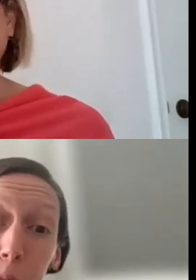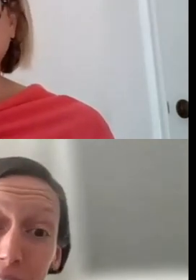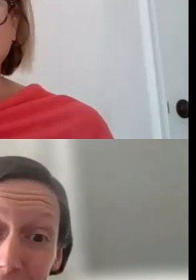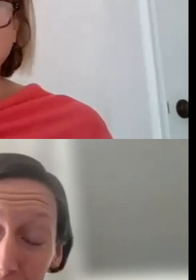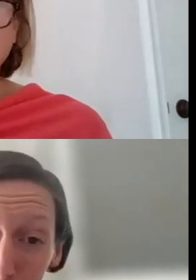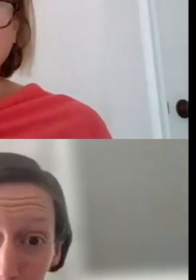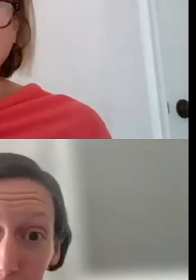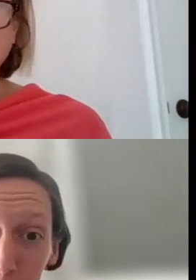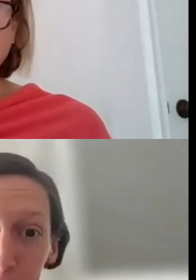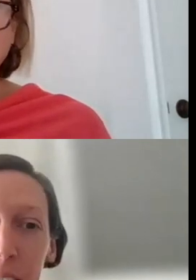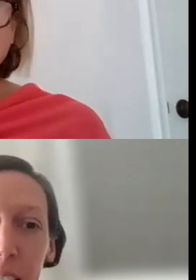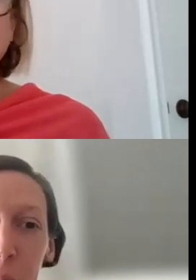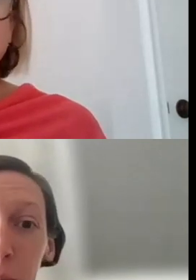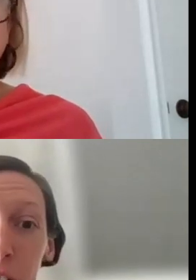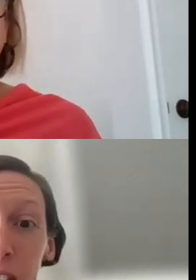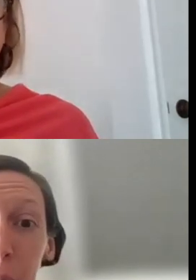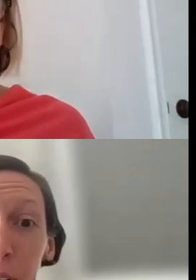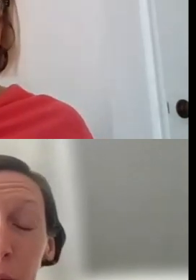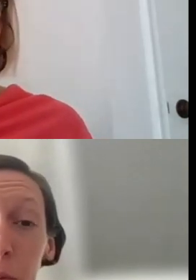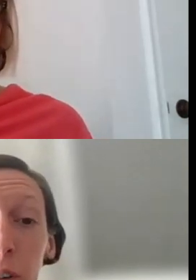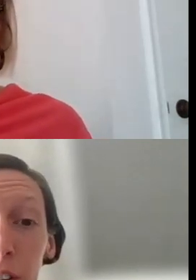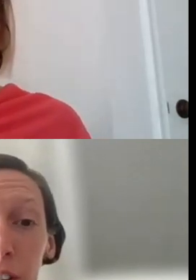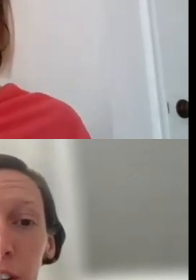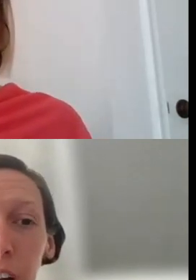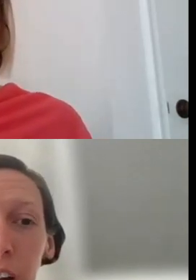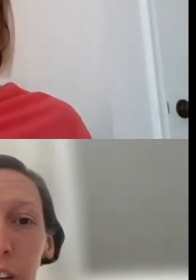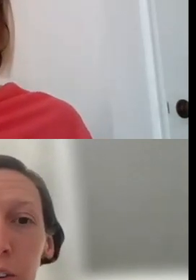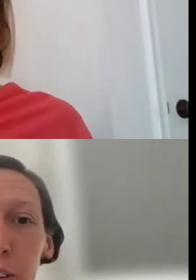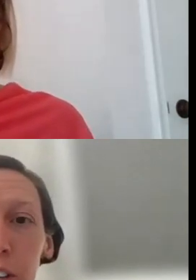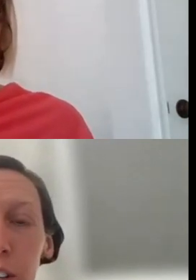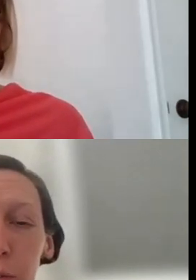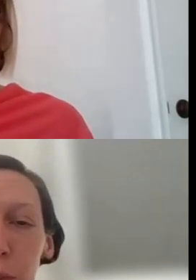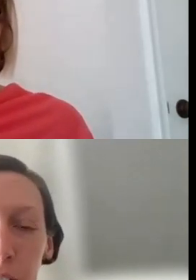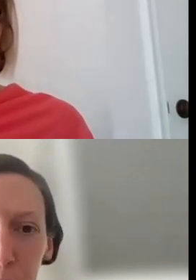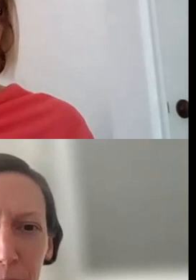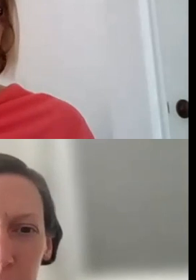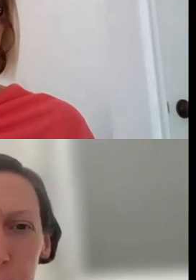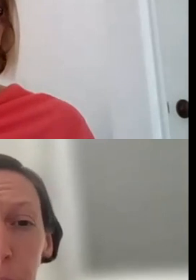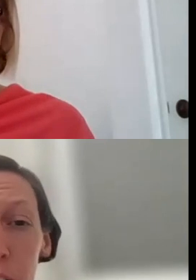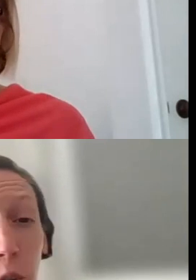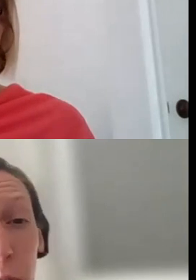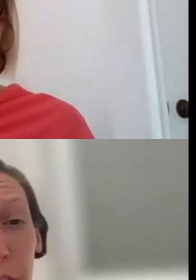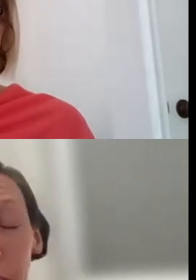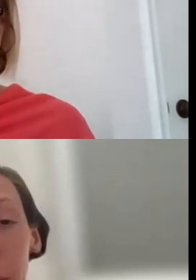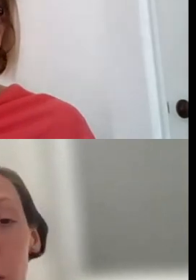AT THE SAME TIME ESPECIALLY IN THE APPLICANT PORTAL YOUR, WHICH IS PART TWO OF THE APPLICATION